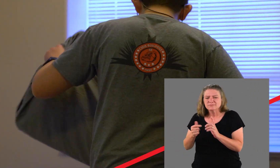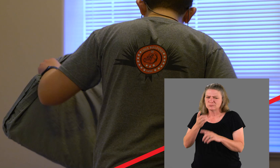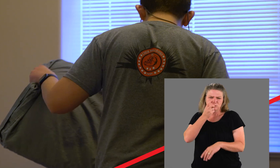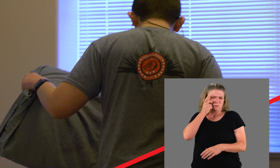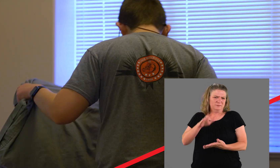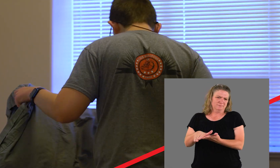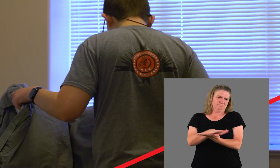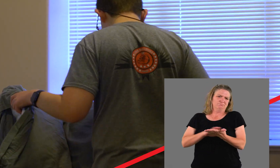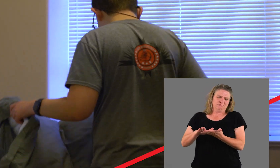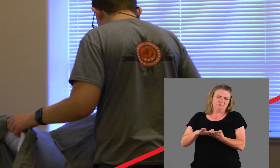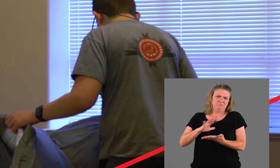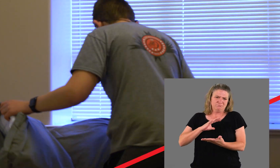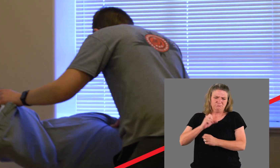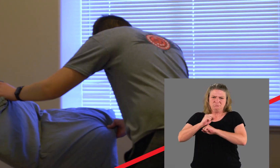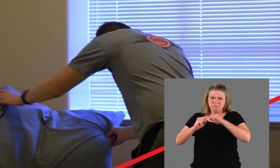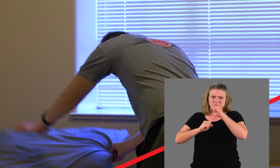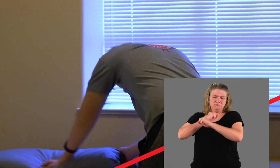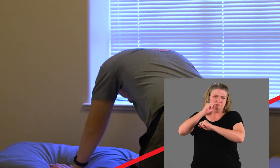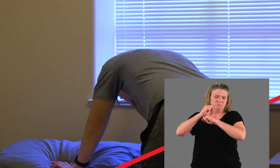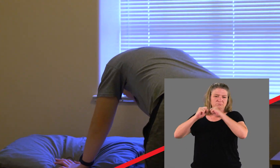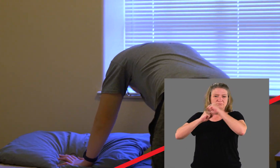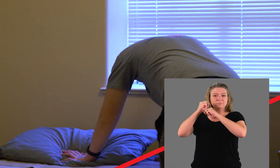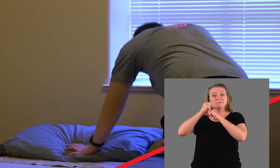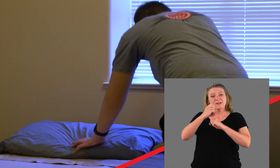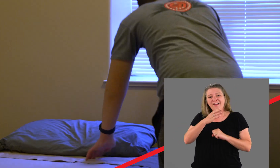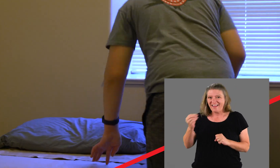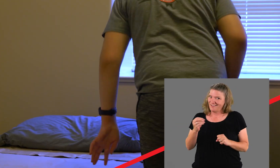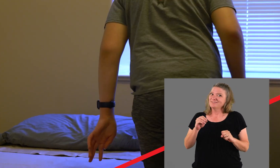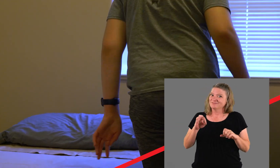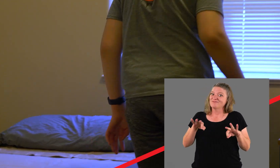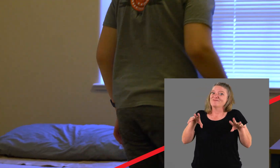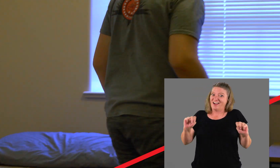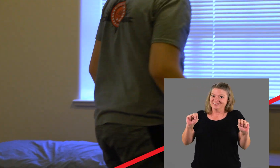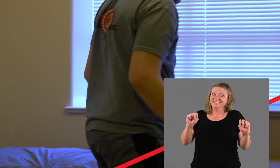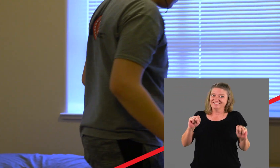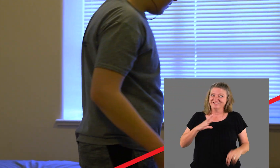and the dorms are very clean and very structured. But they also have a lot of fun.